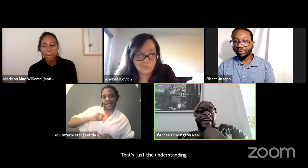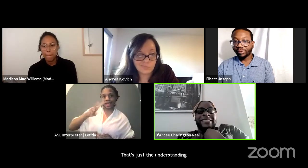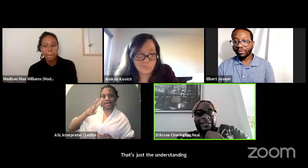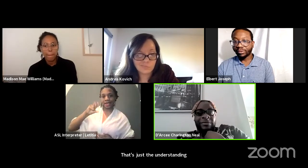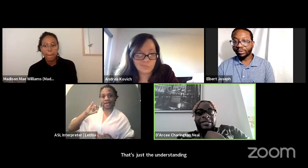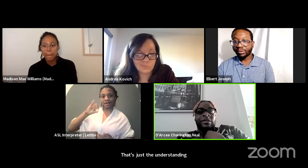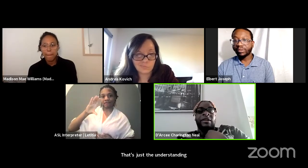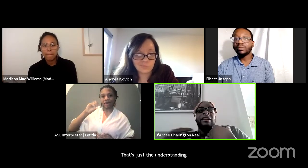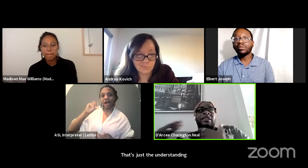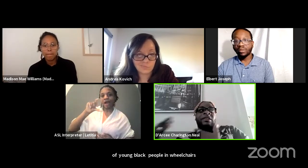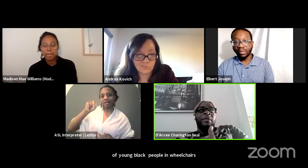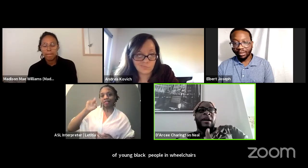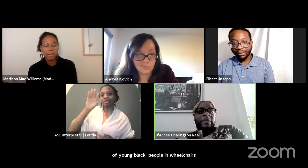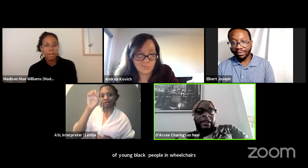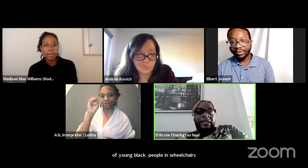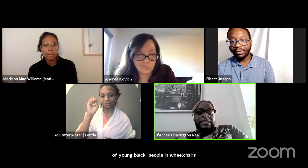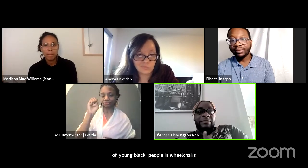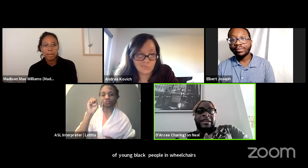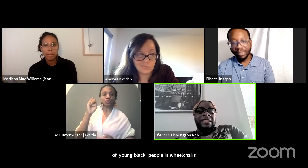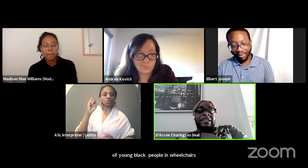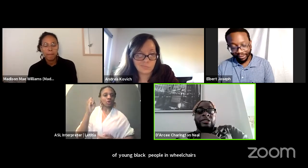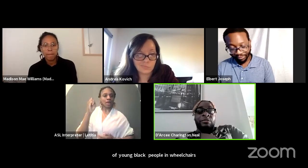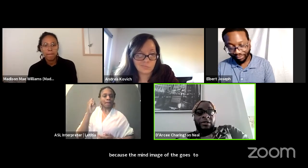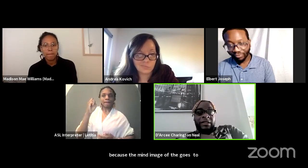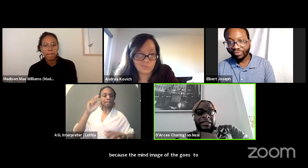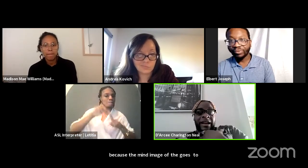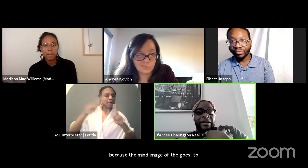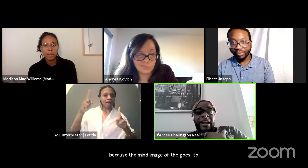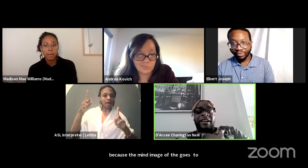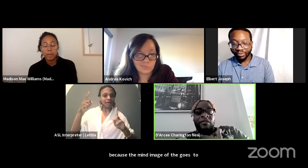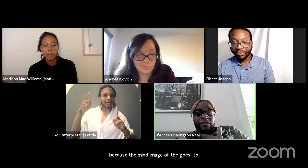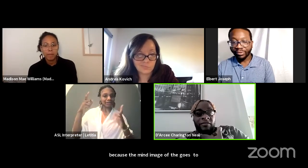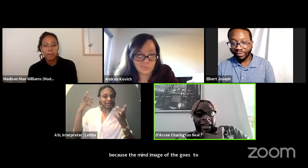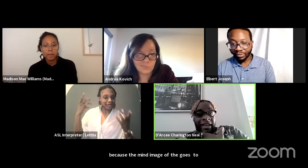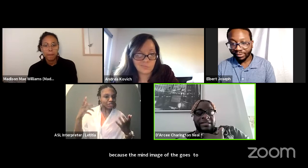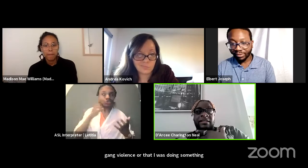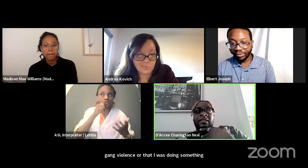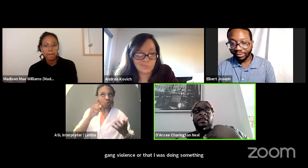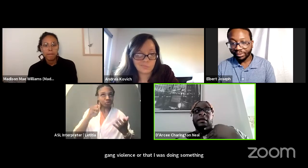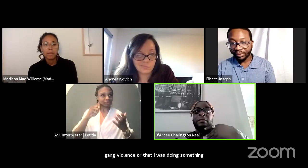that I shouldn't have been doing. You know, the bottom line is, I'm not saying that you build an entire narrative off of that.